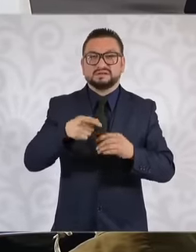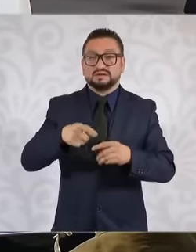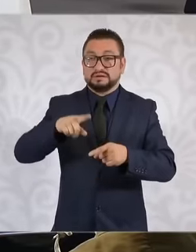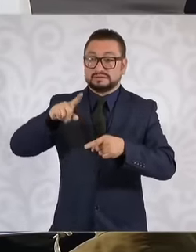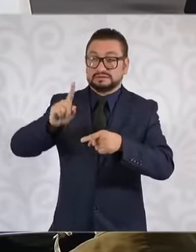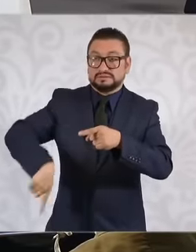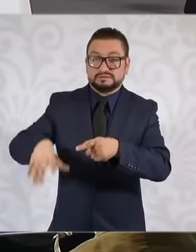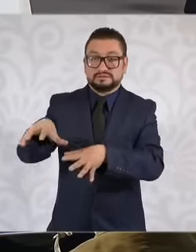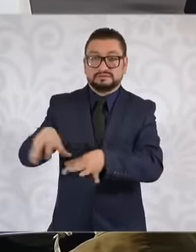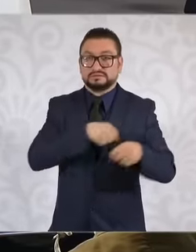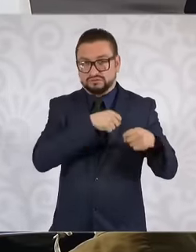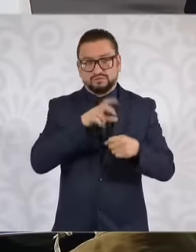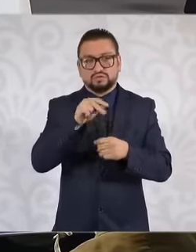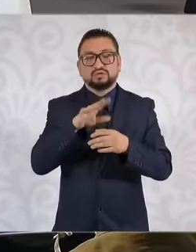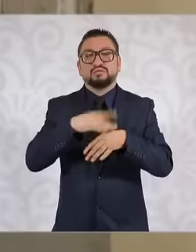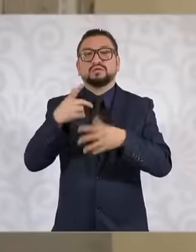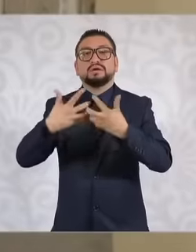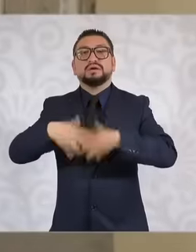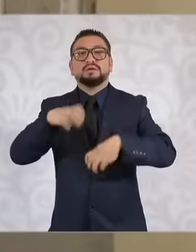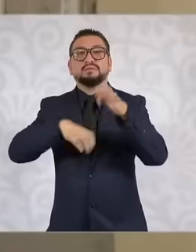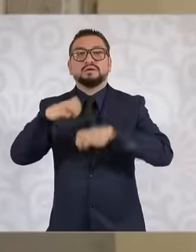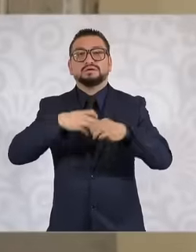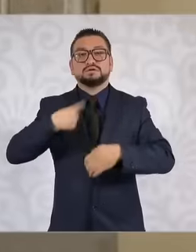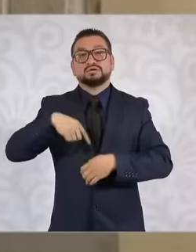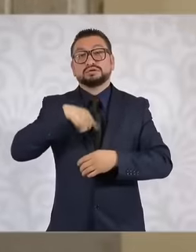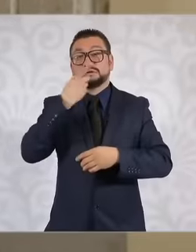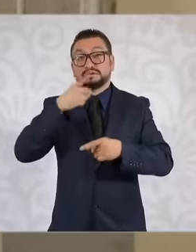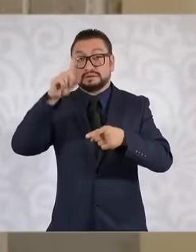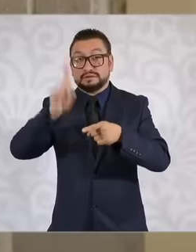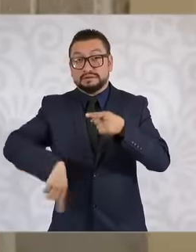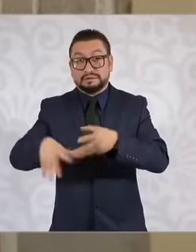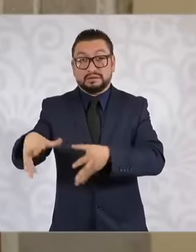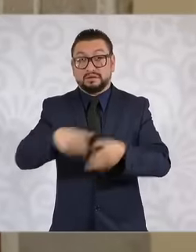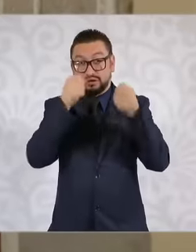because the calica company is saying that we are expropriating them no we are not expropriating